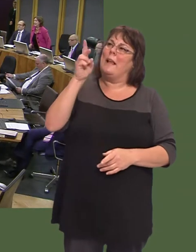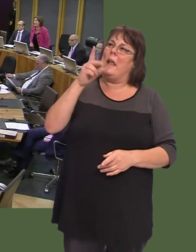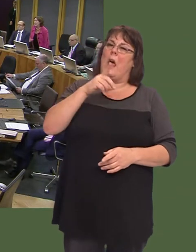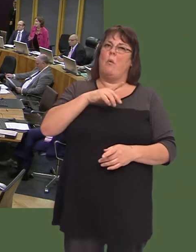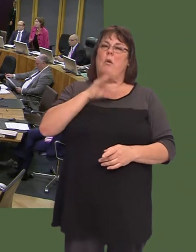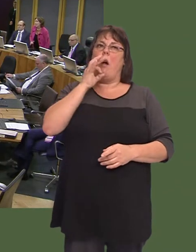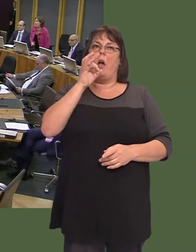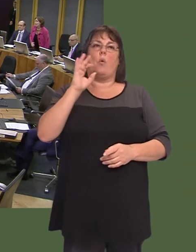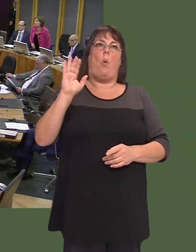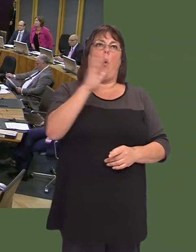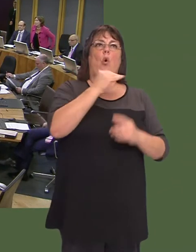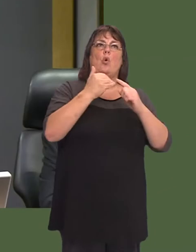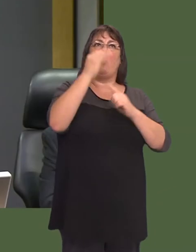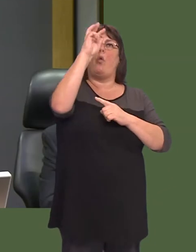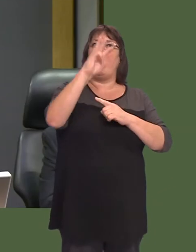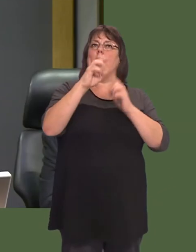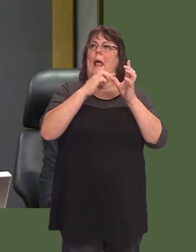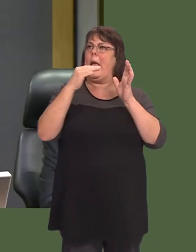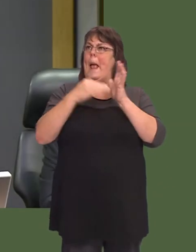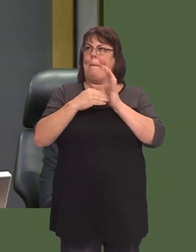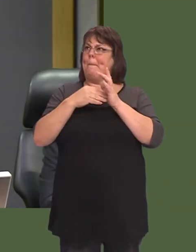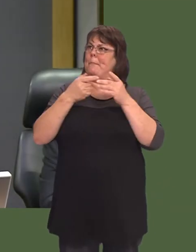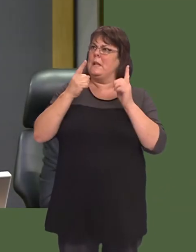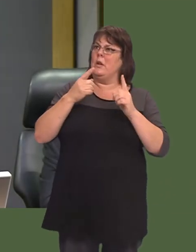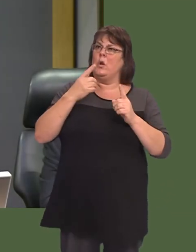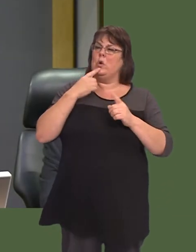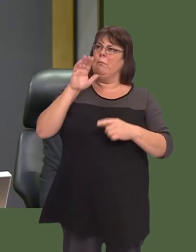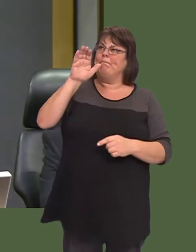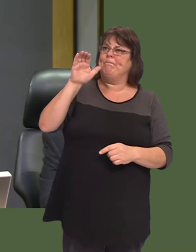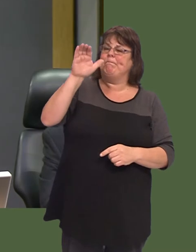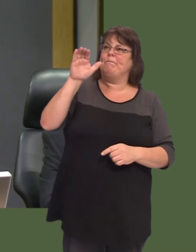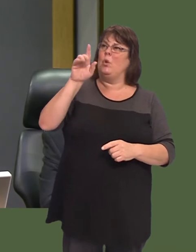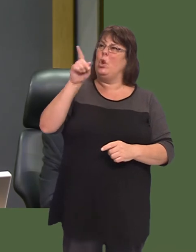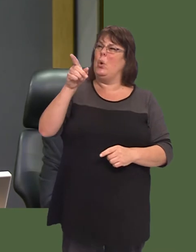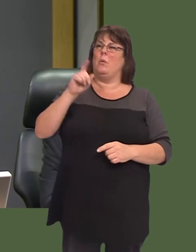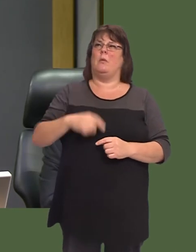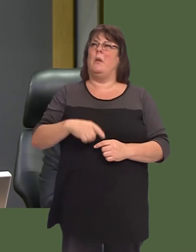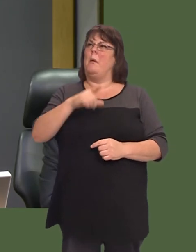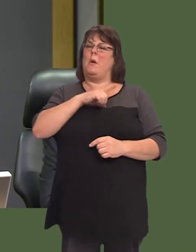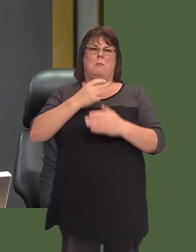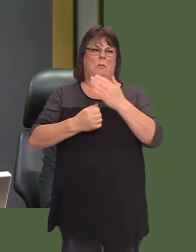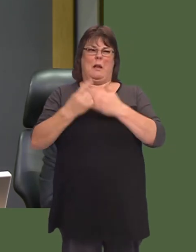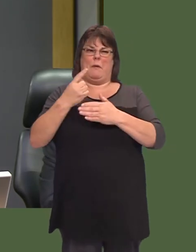again, and I would urge all north Wales AMs to make similar calls and to hold you to account, First Minister.